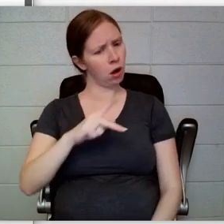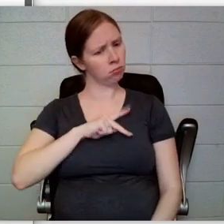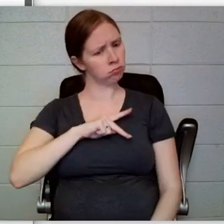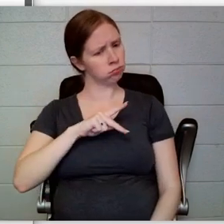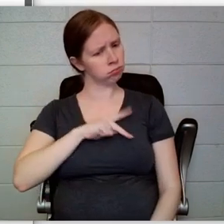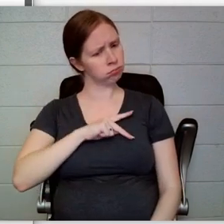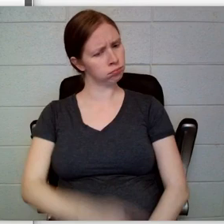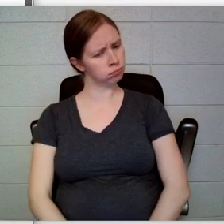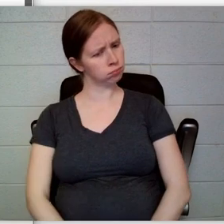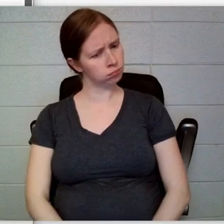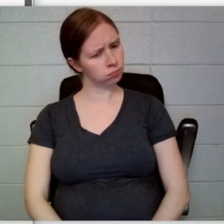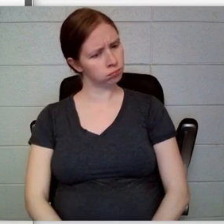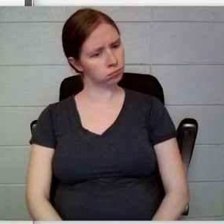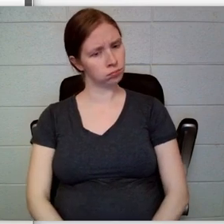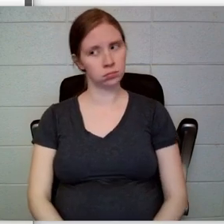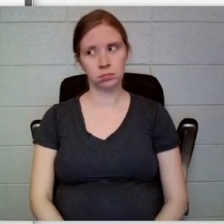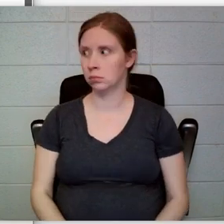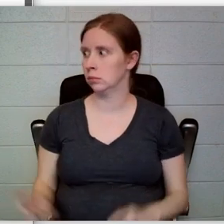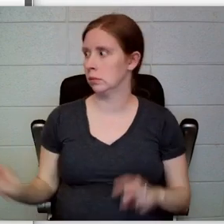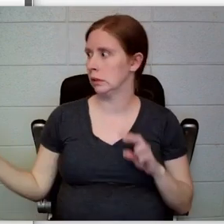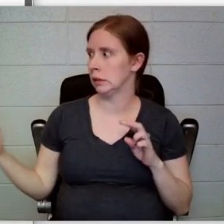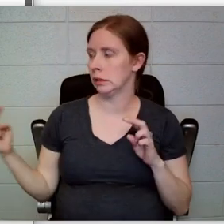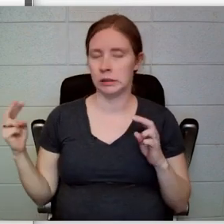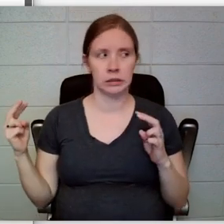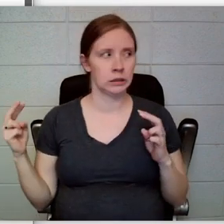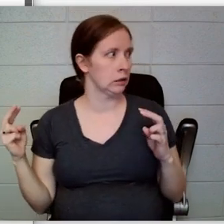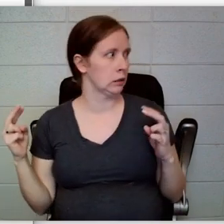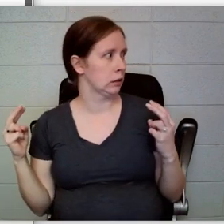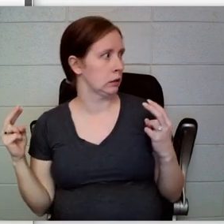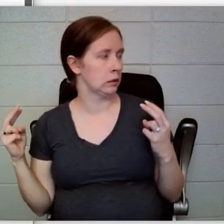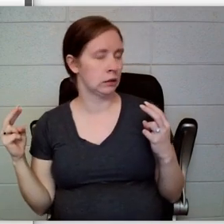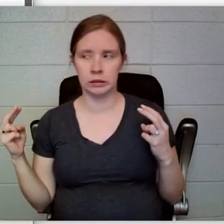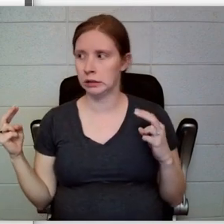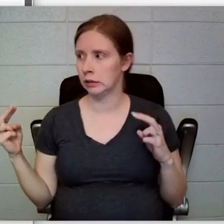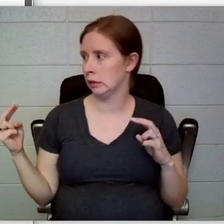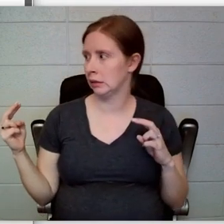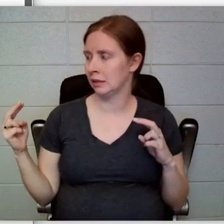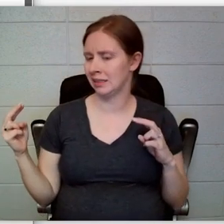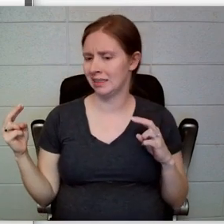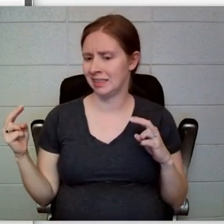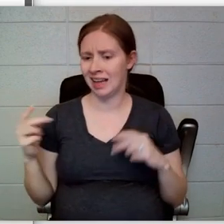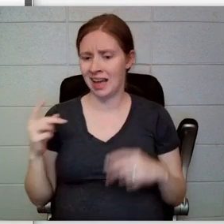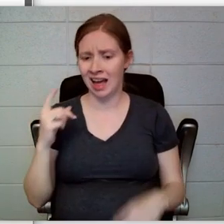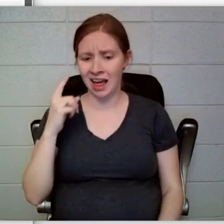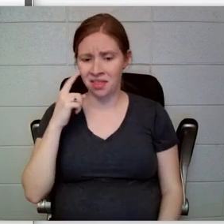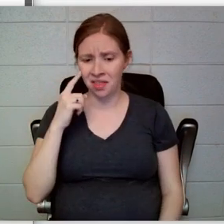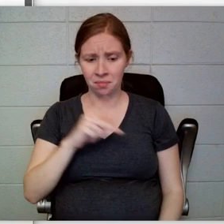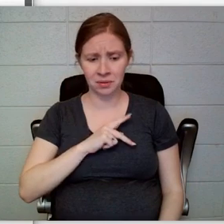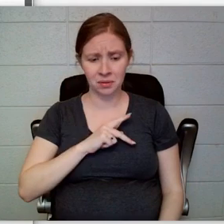The children exchanged glances. They had hoped their visit would be taken in confidence, a phrase